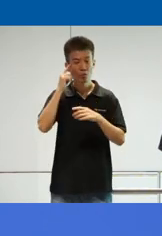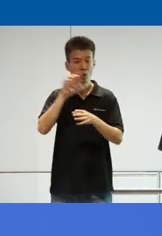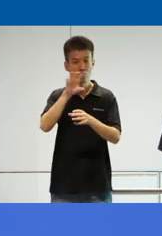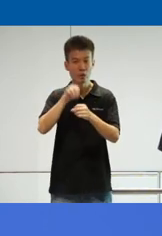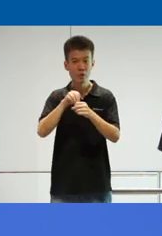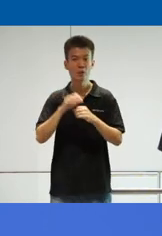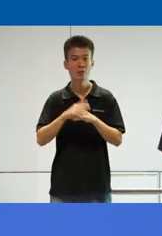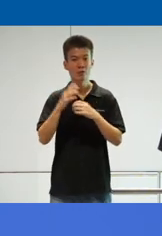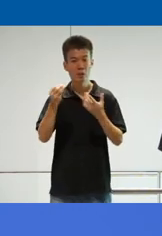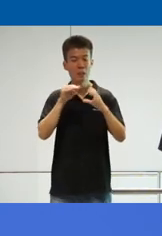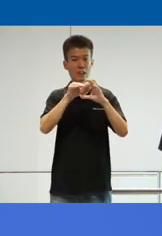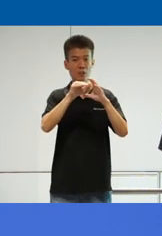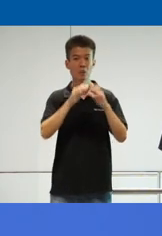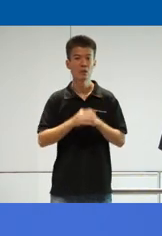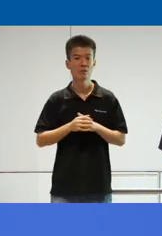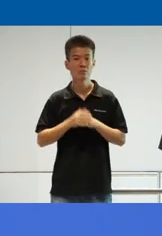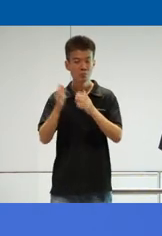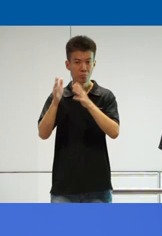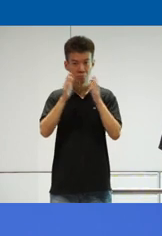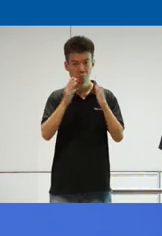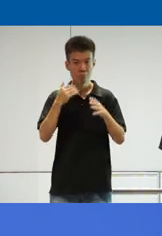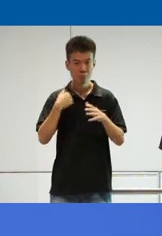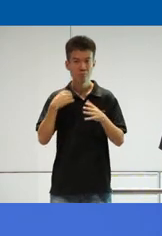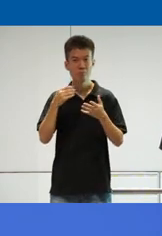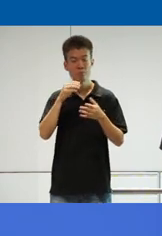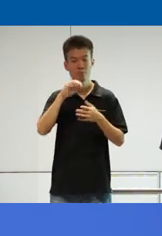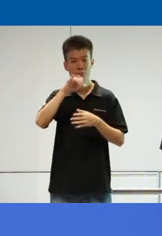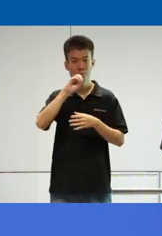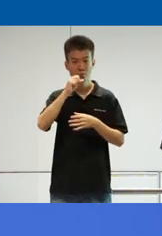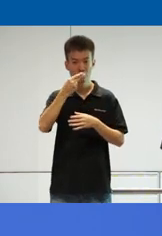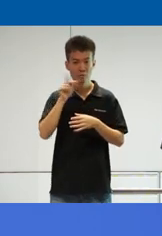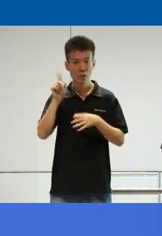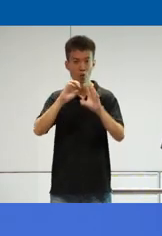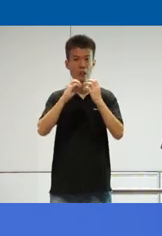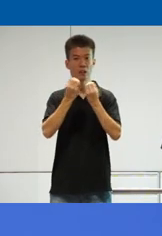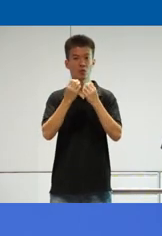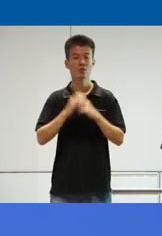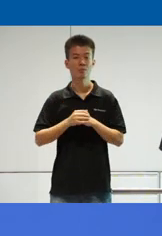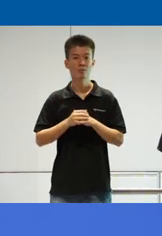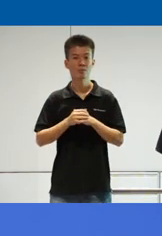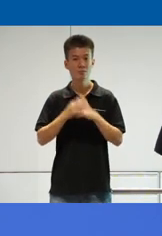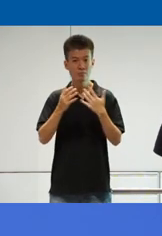and accessibility next we do have um Josh and his organization which is working closely with